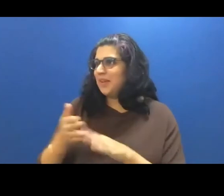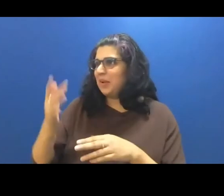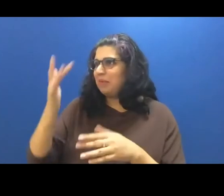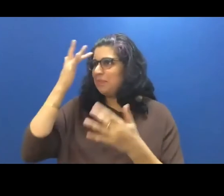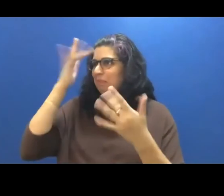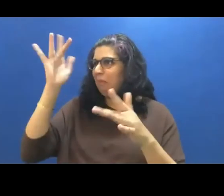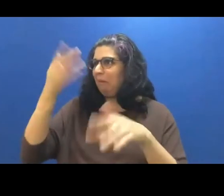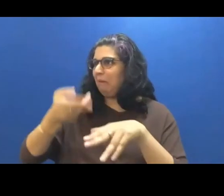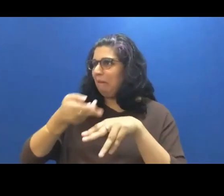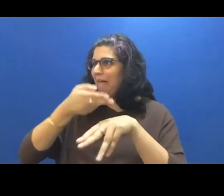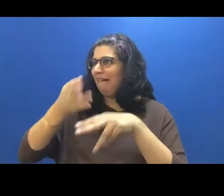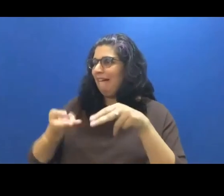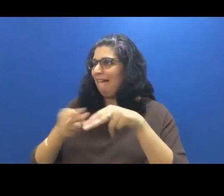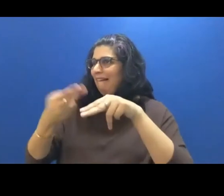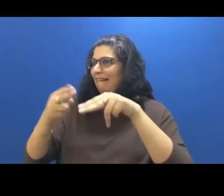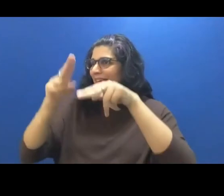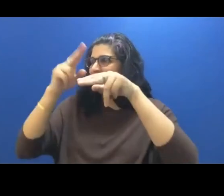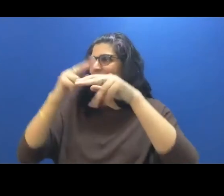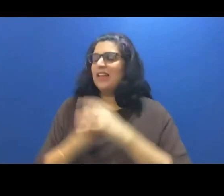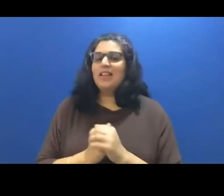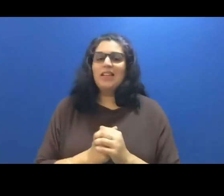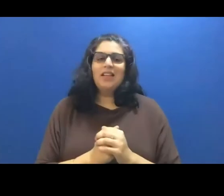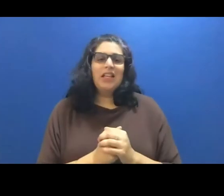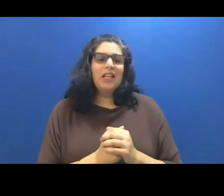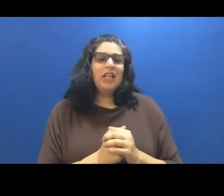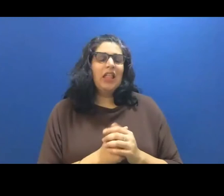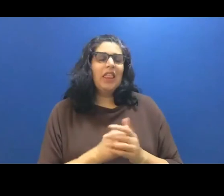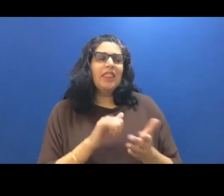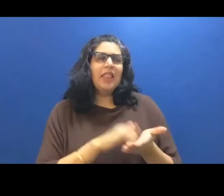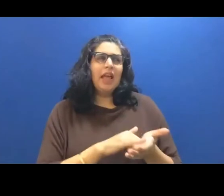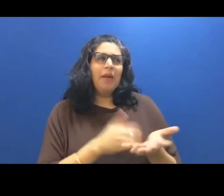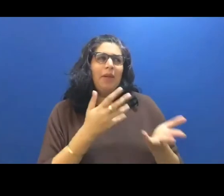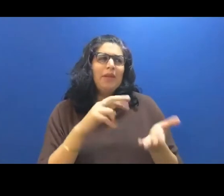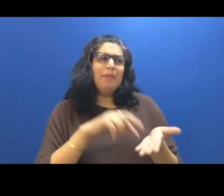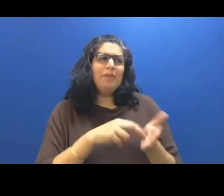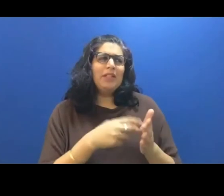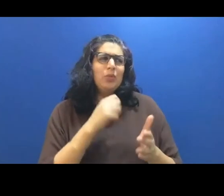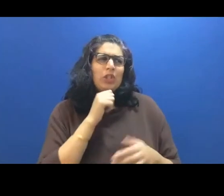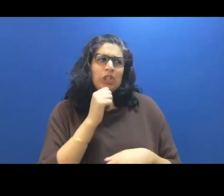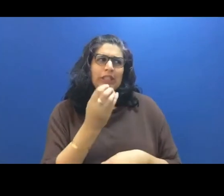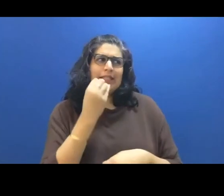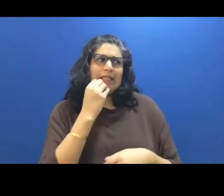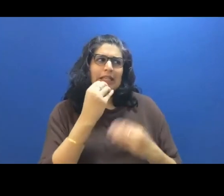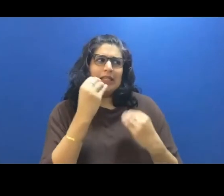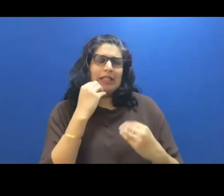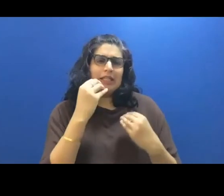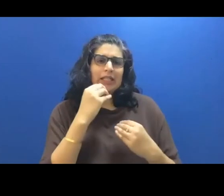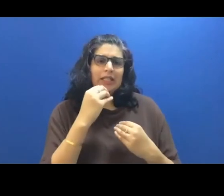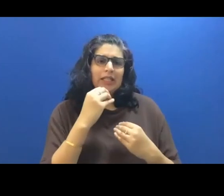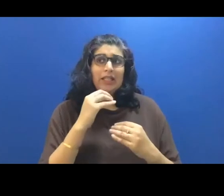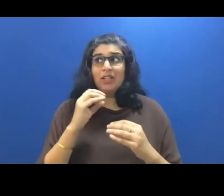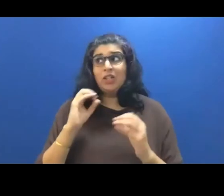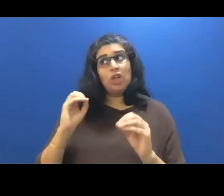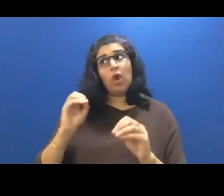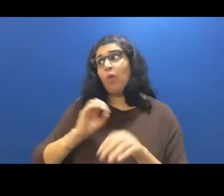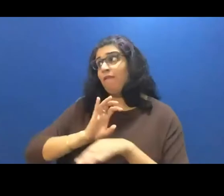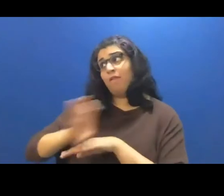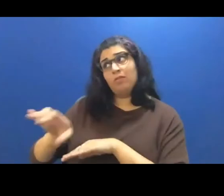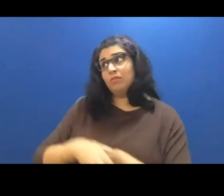Unknown Speaker It probably means we shouldn't eat them. Unknown Speaker No one is making you he said and I quieted